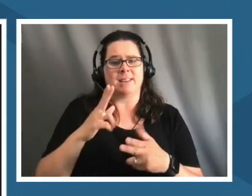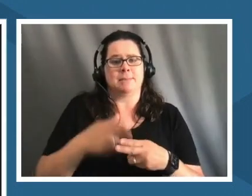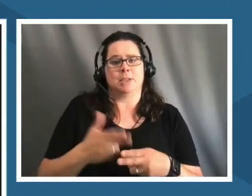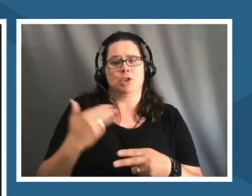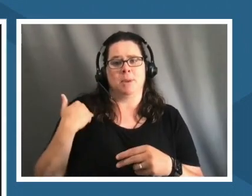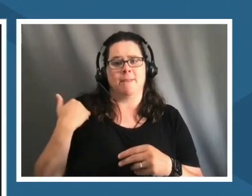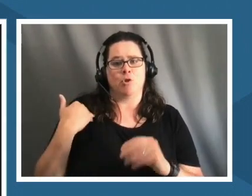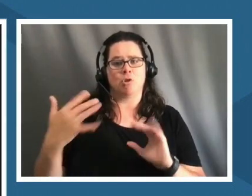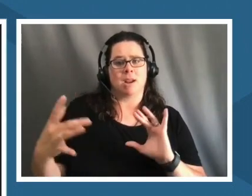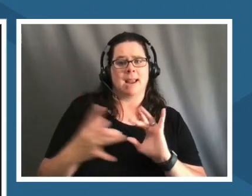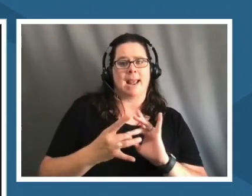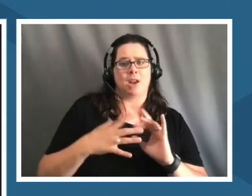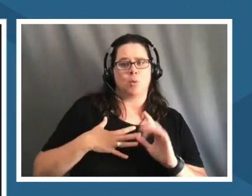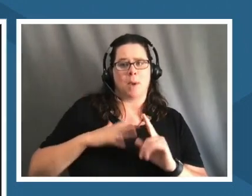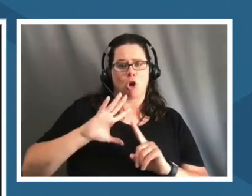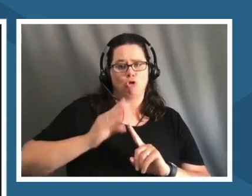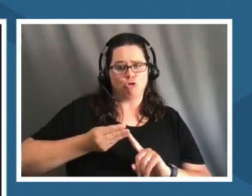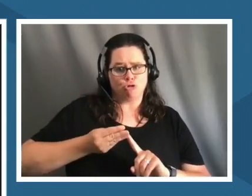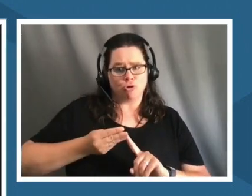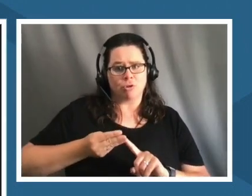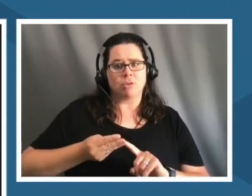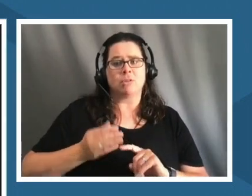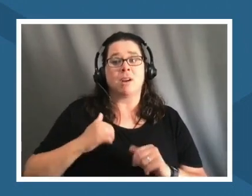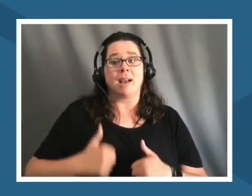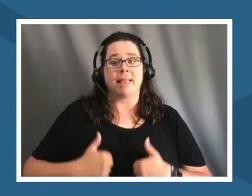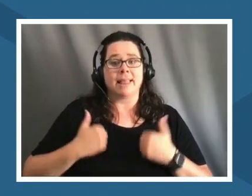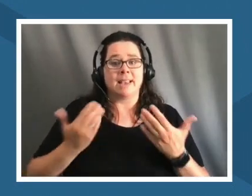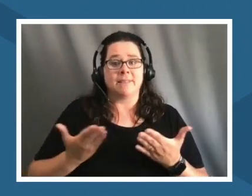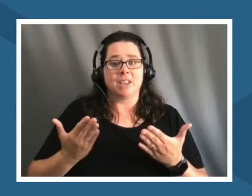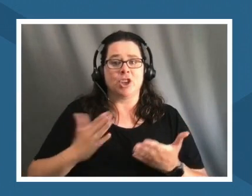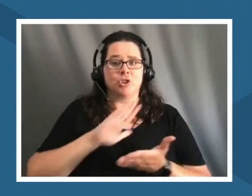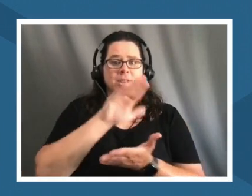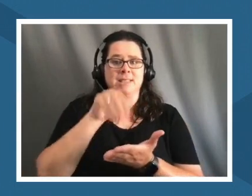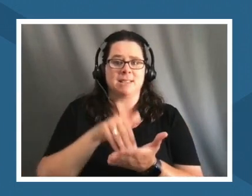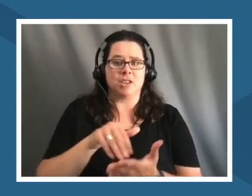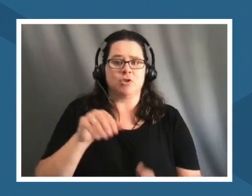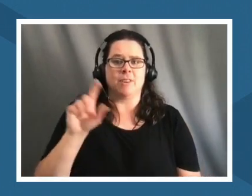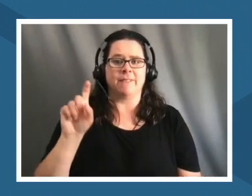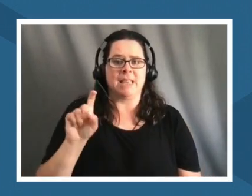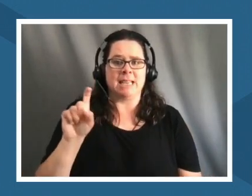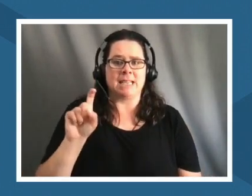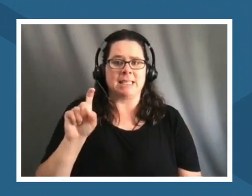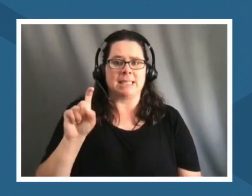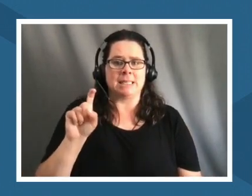culture and so i live here in central phoenix